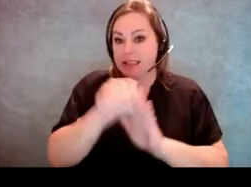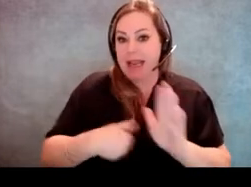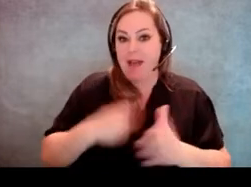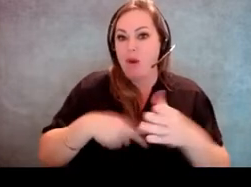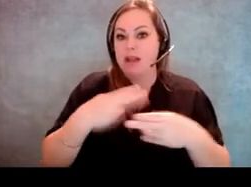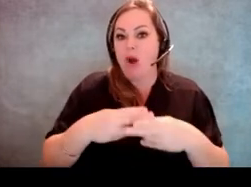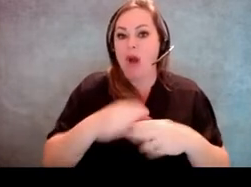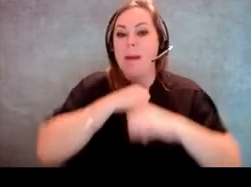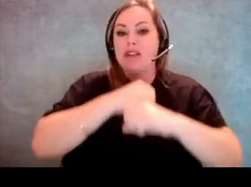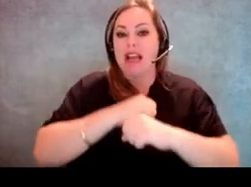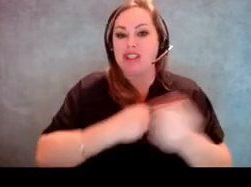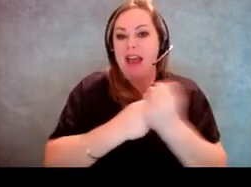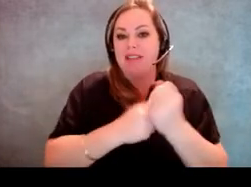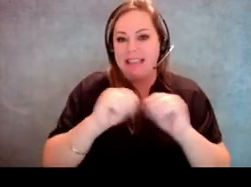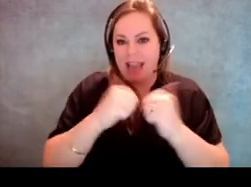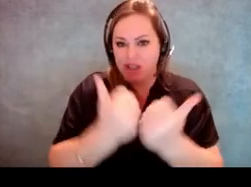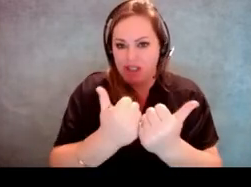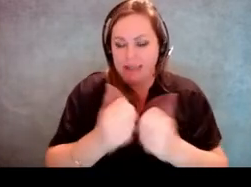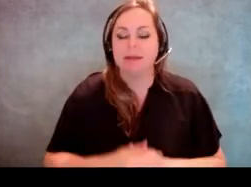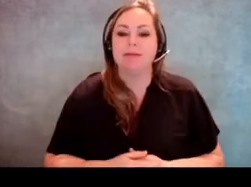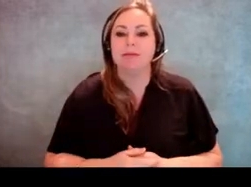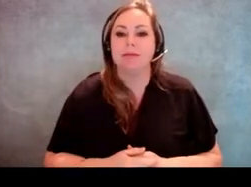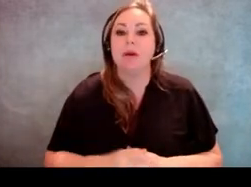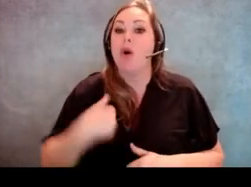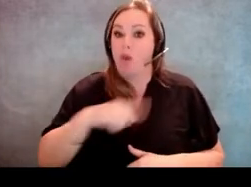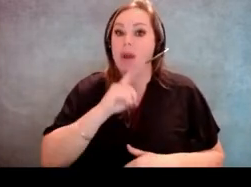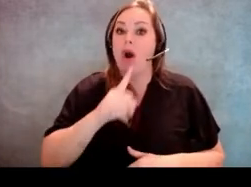a protection advocacy agency and we are the one for Texas.